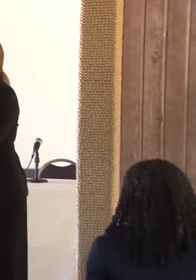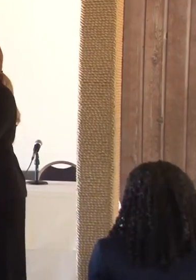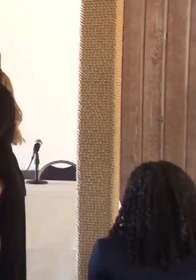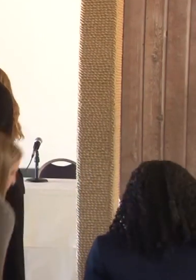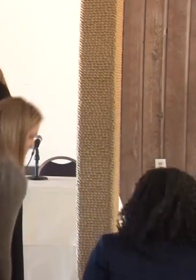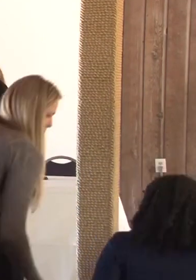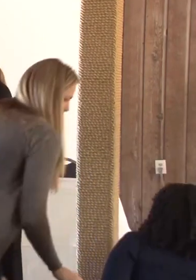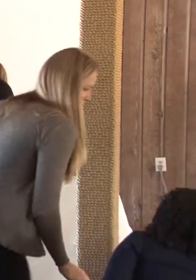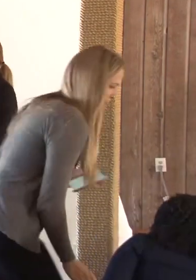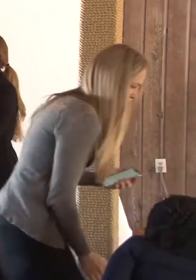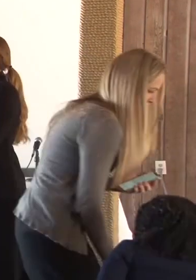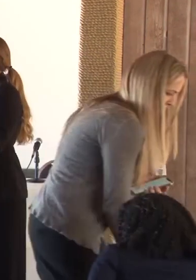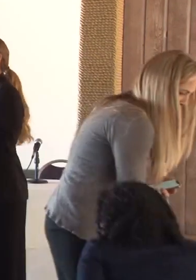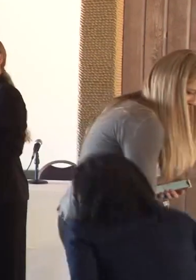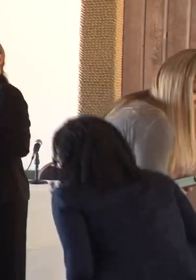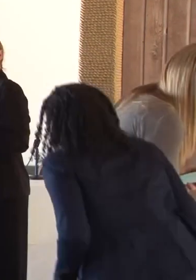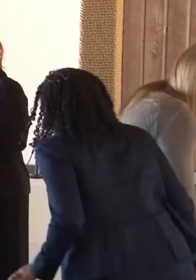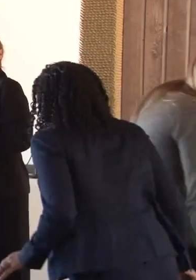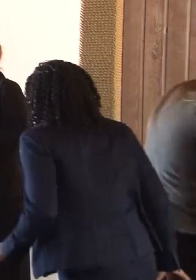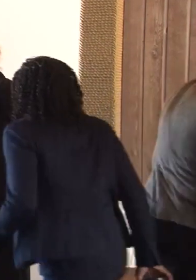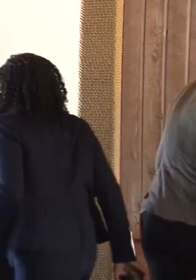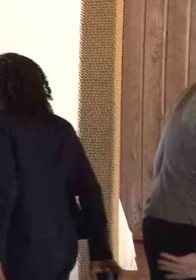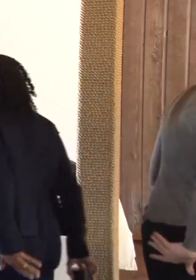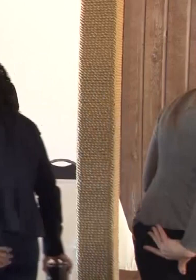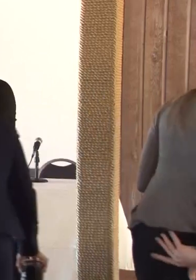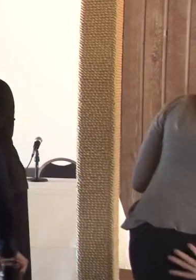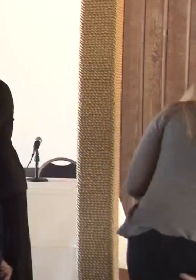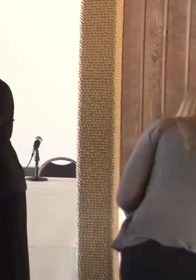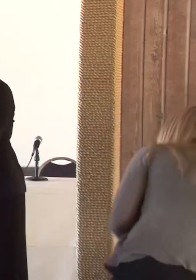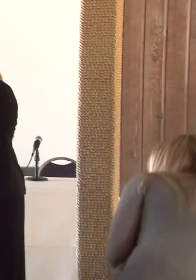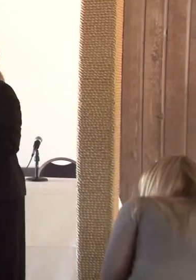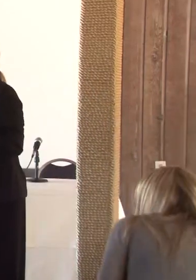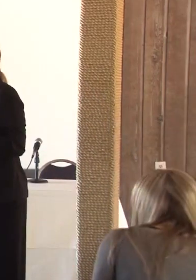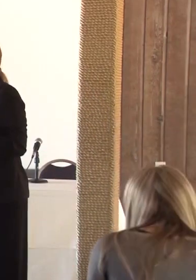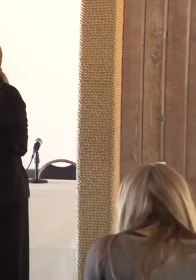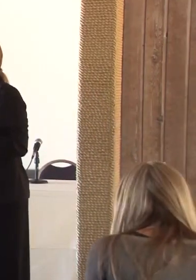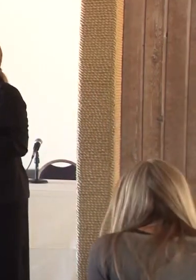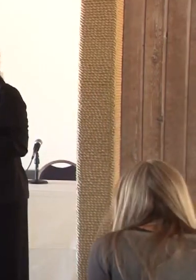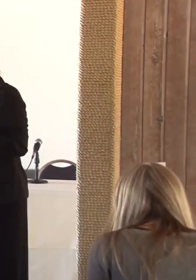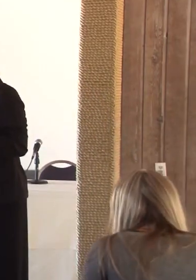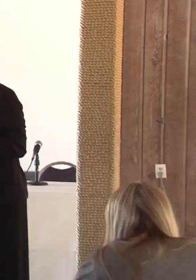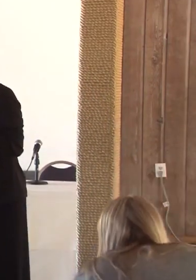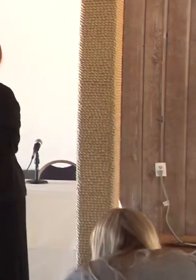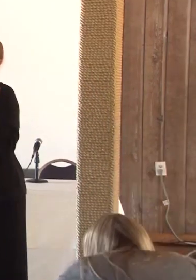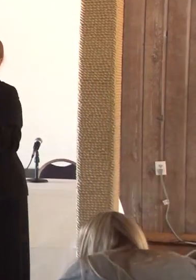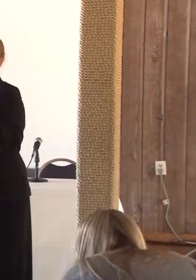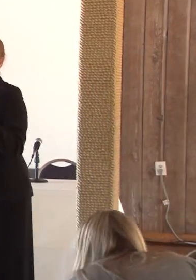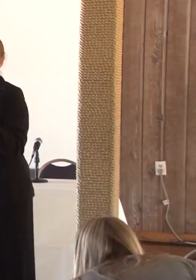big part of my life and I want to thank you all again for being here because